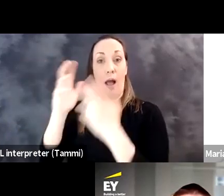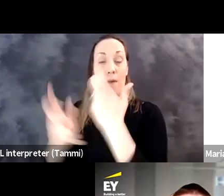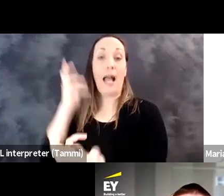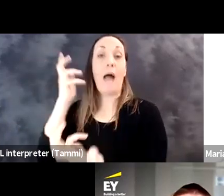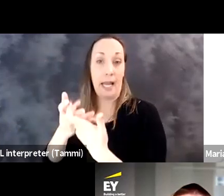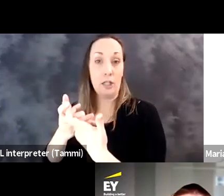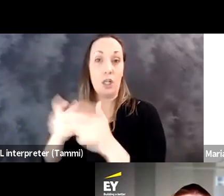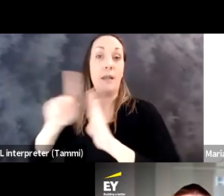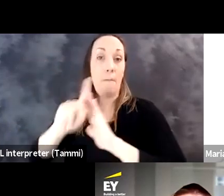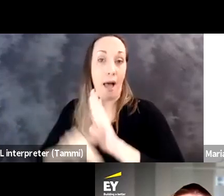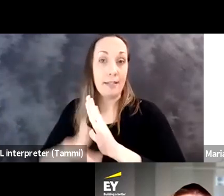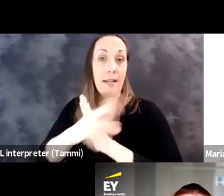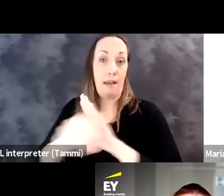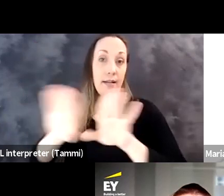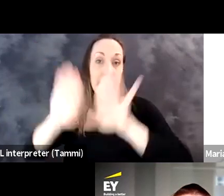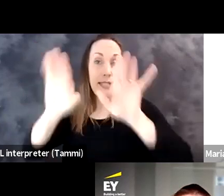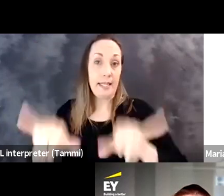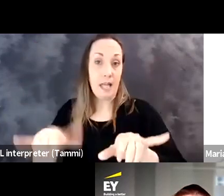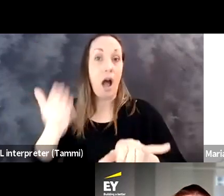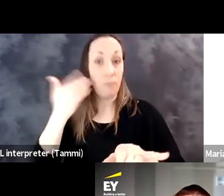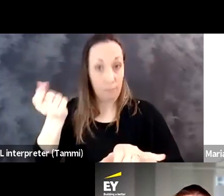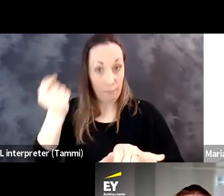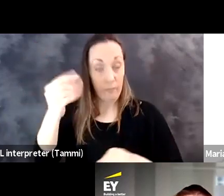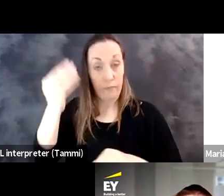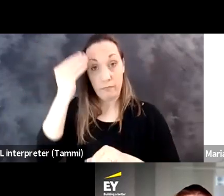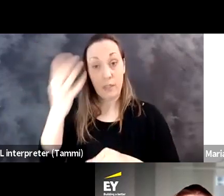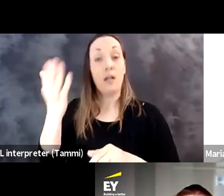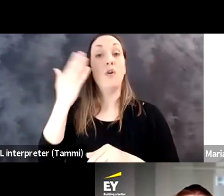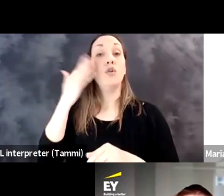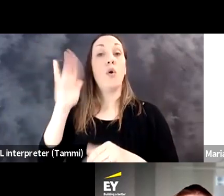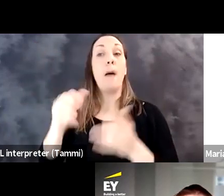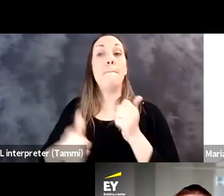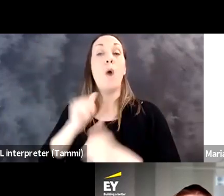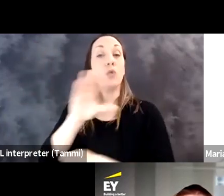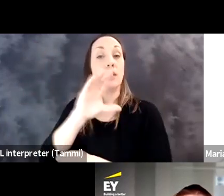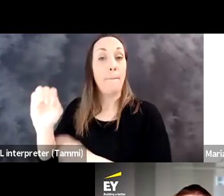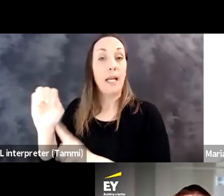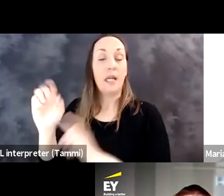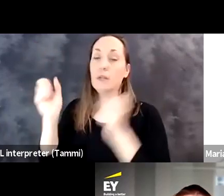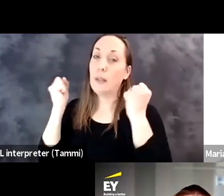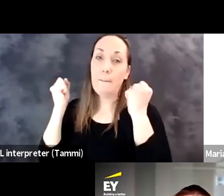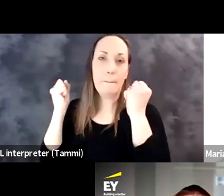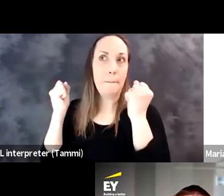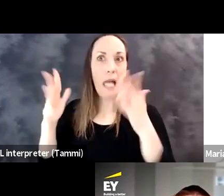provided input into our disability and our job accommodations policies and